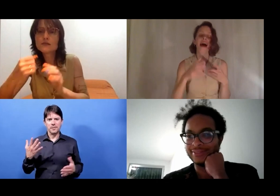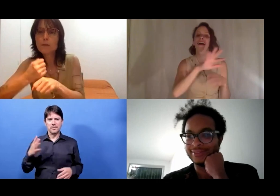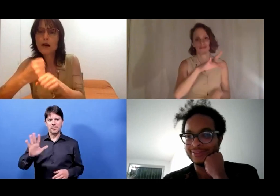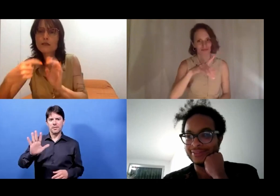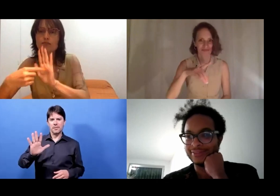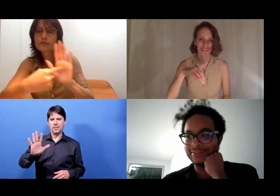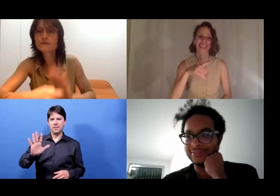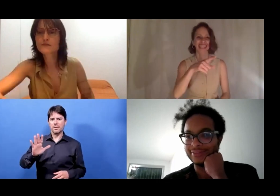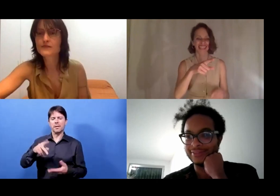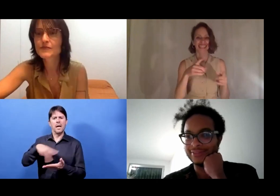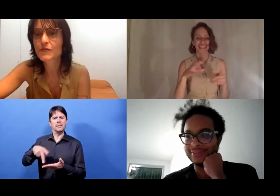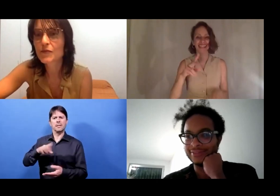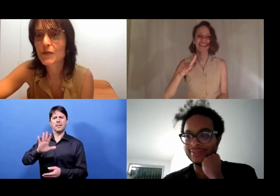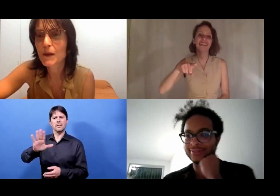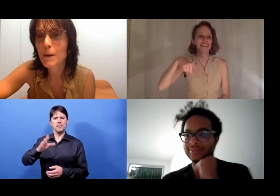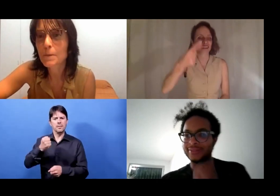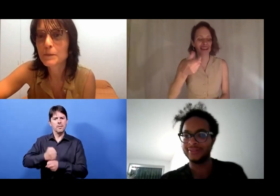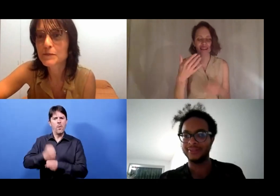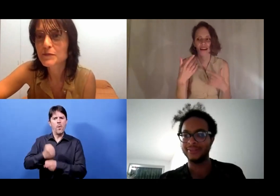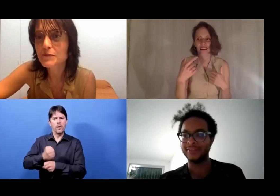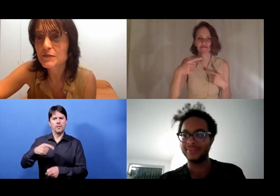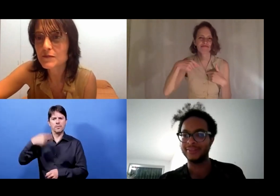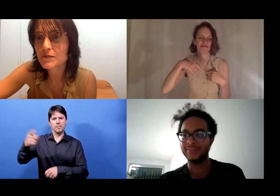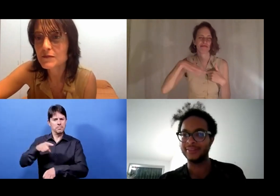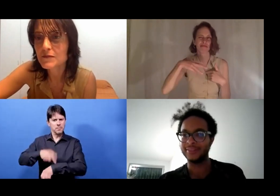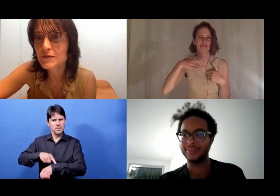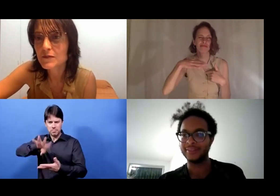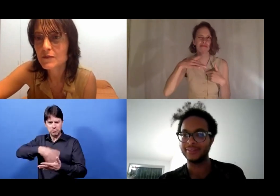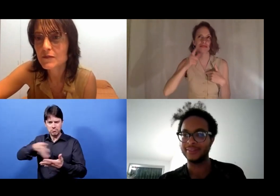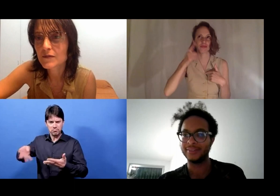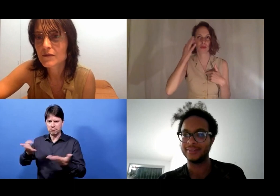Rita Mazza: What's your next project of work that people can see?